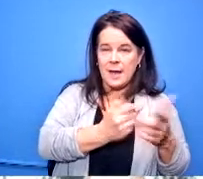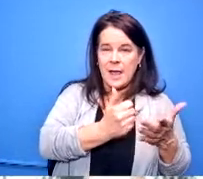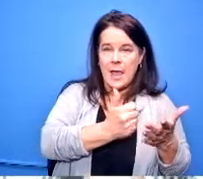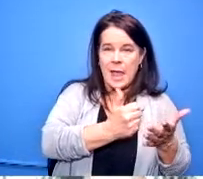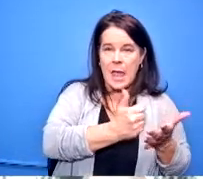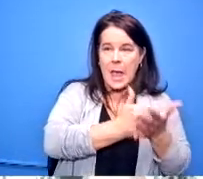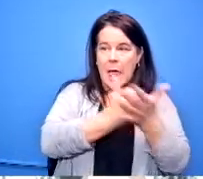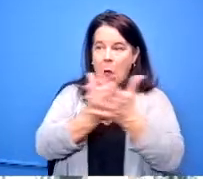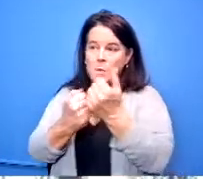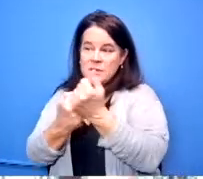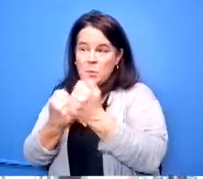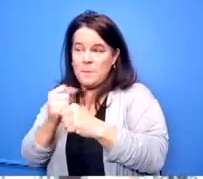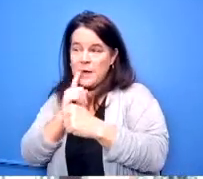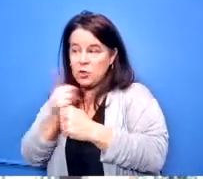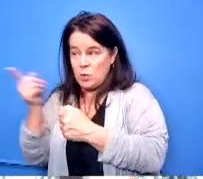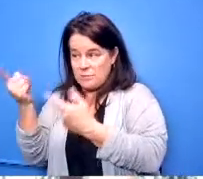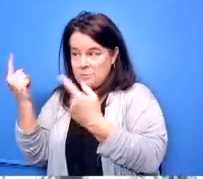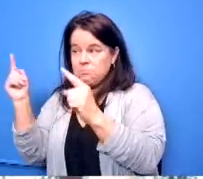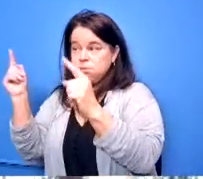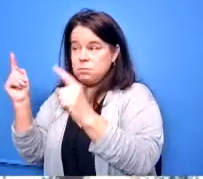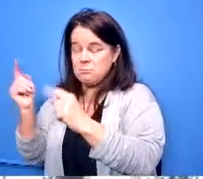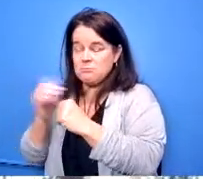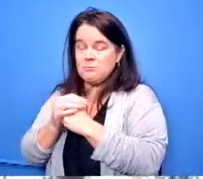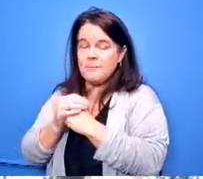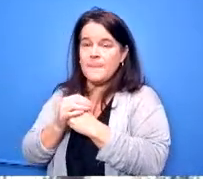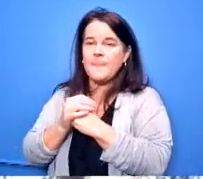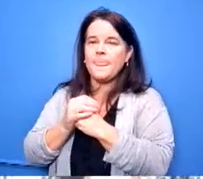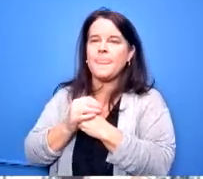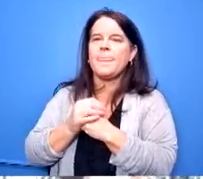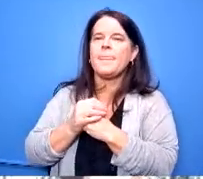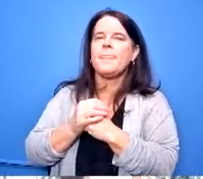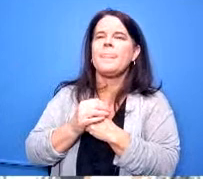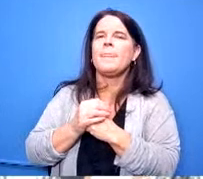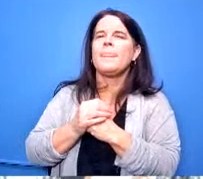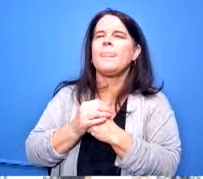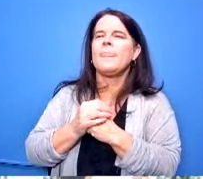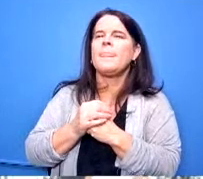they exceed those goals as best we can okay if they fail to actually meet their goals or they